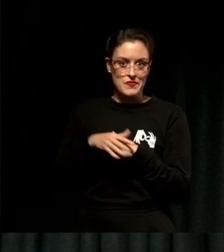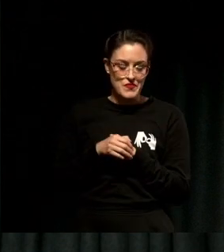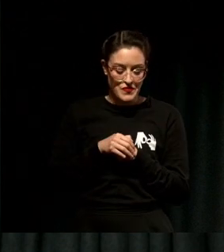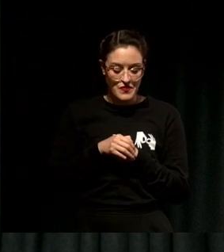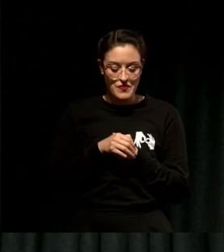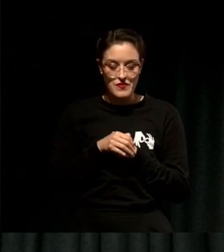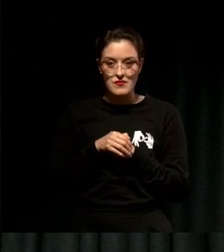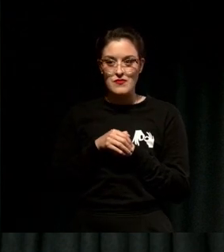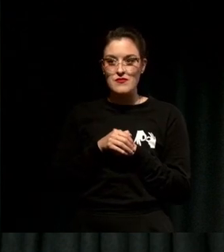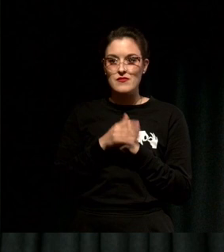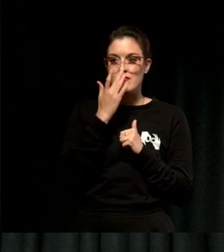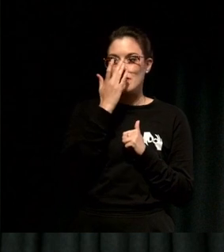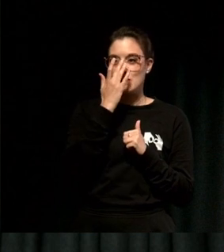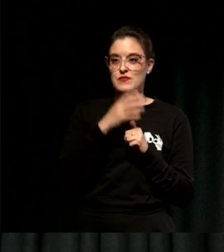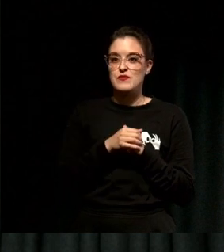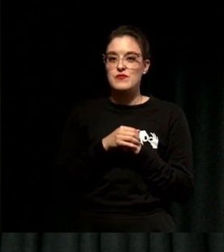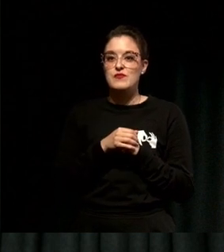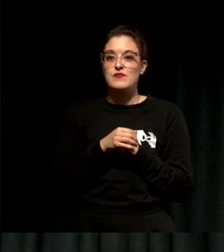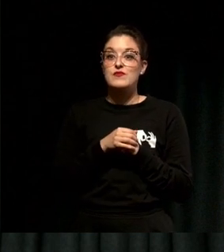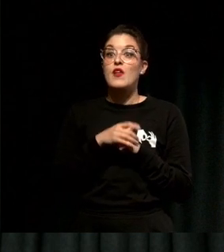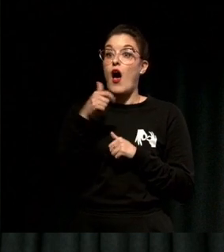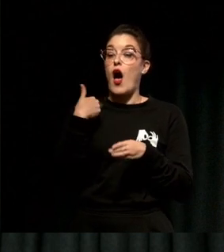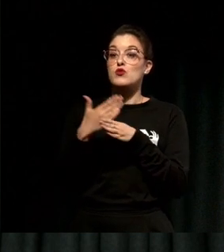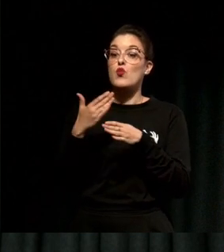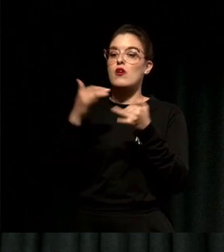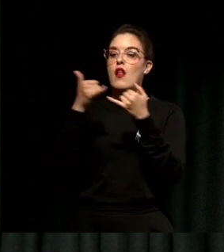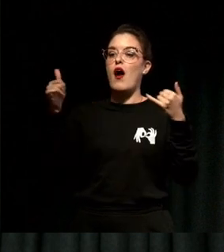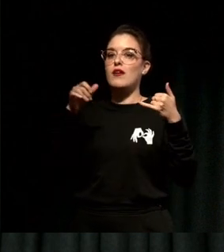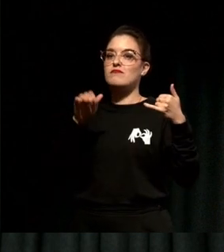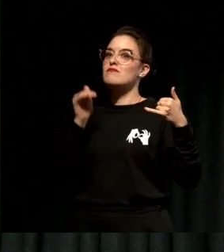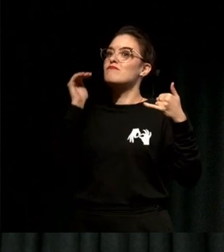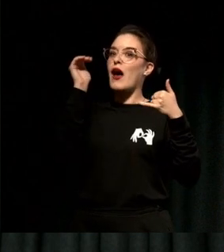And because I was above the line I was committed to learning in that startup program.